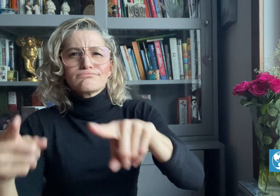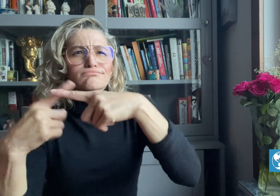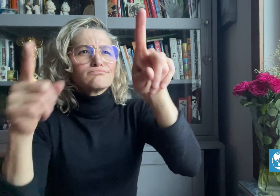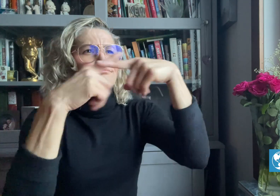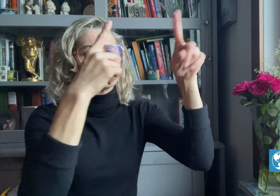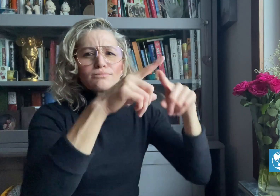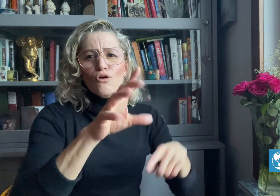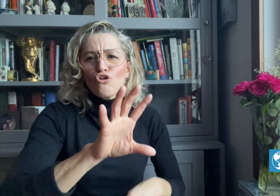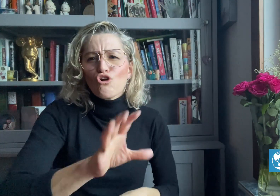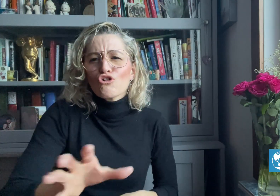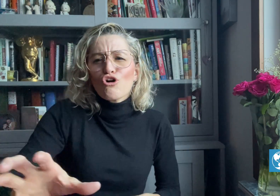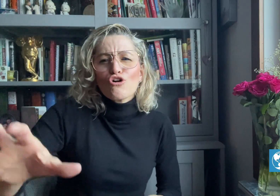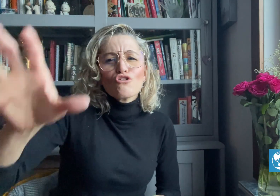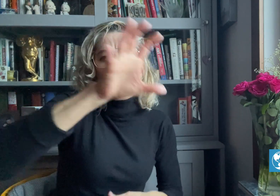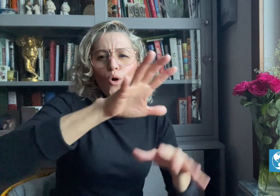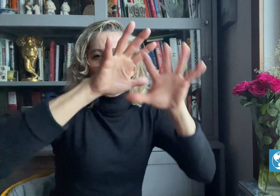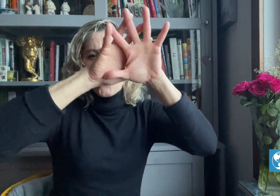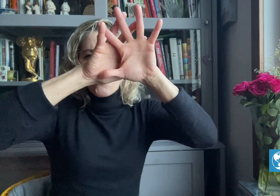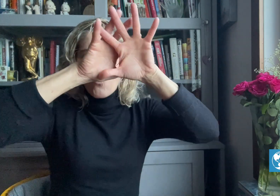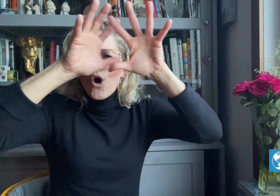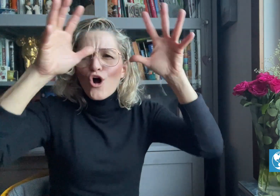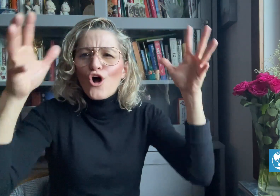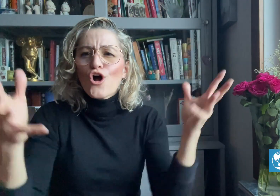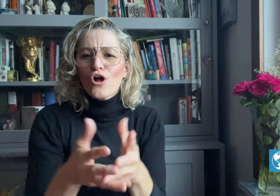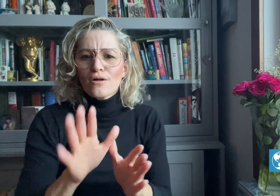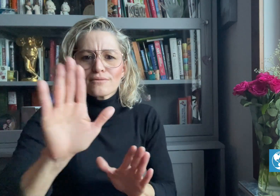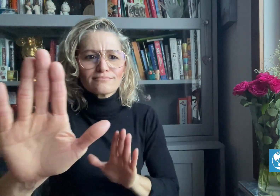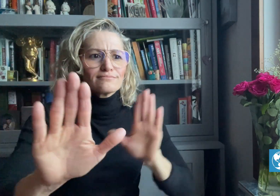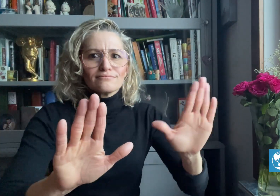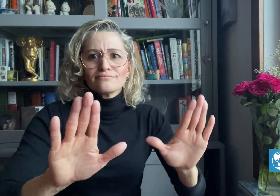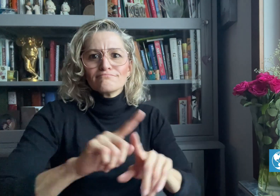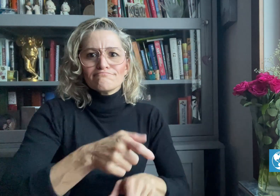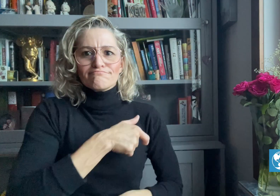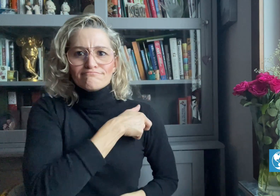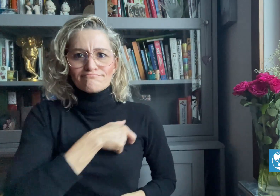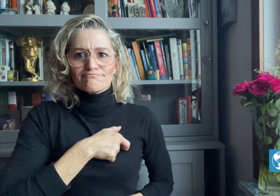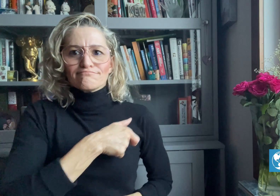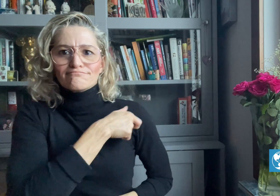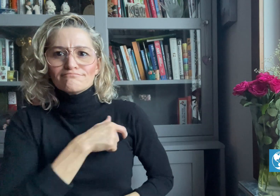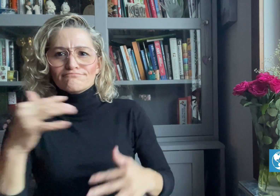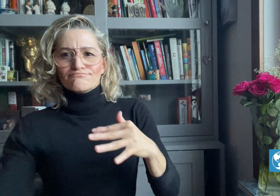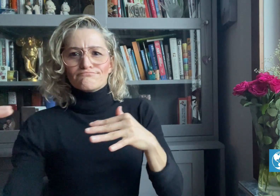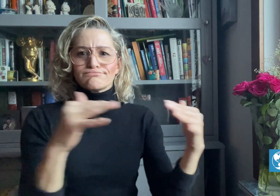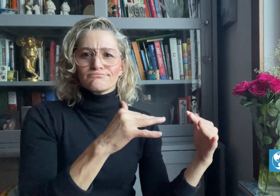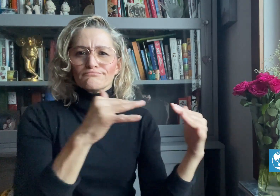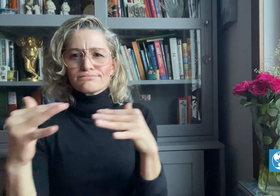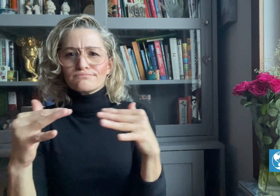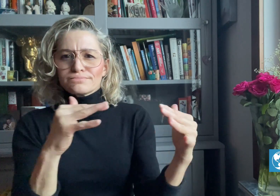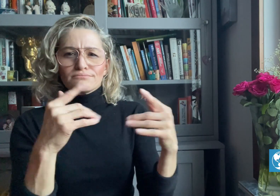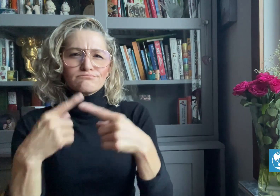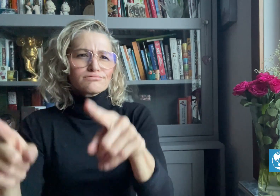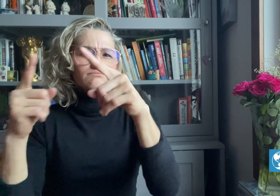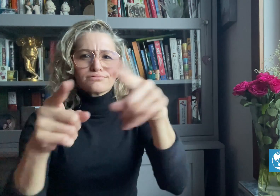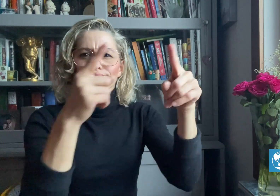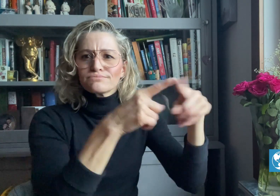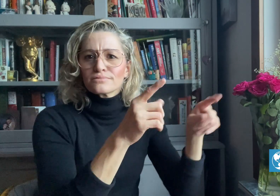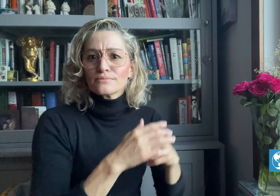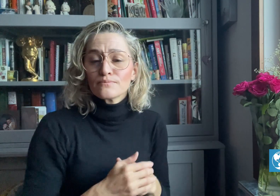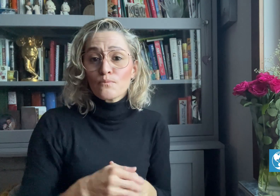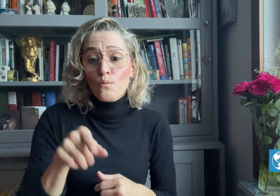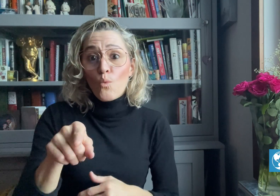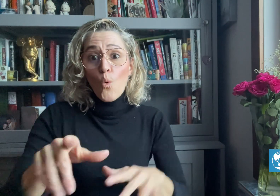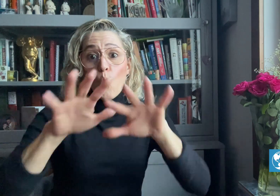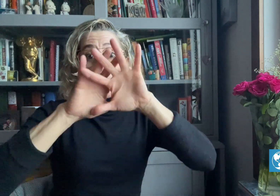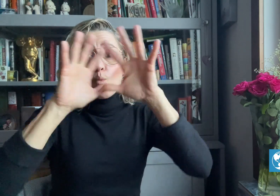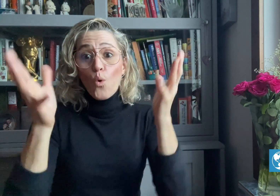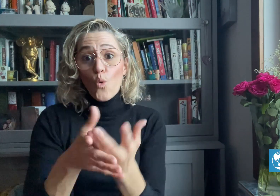by the senior men's national teams of the world. The World Cup